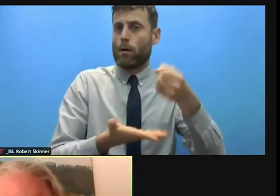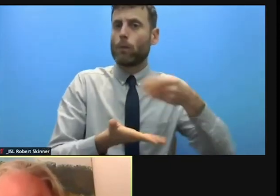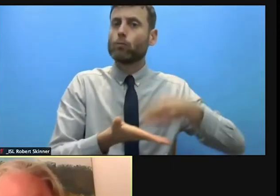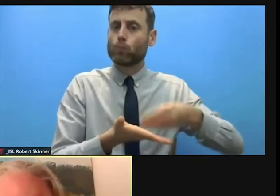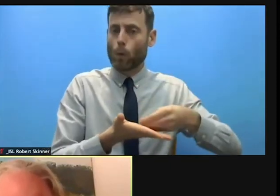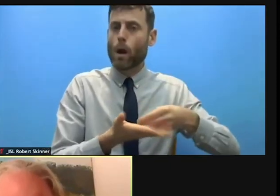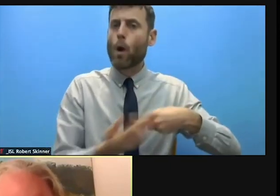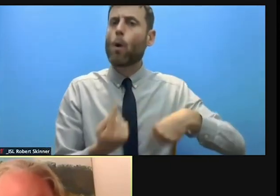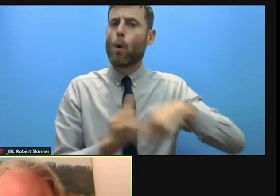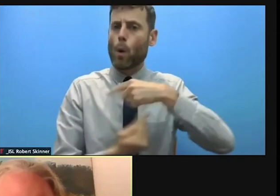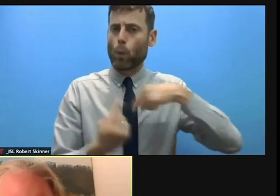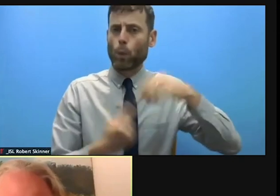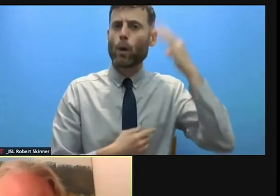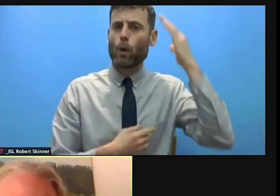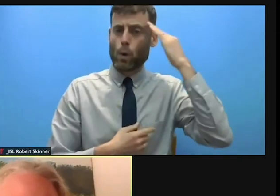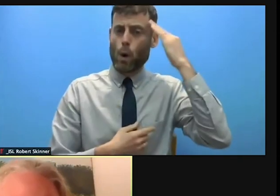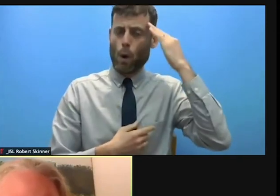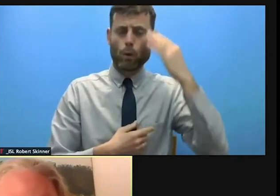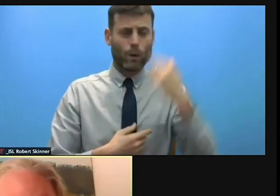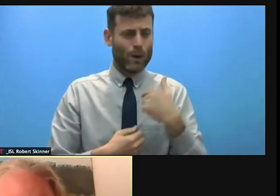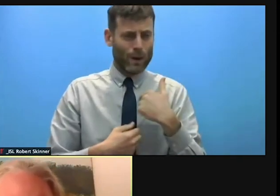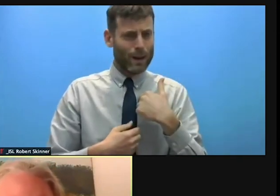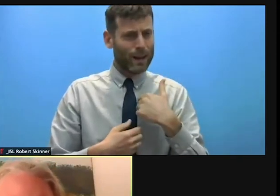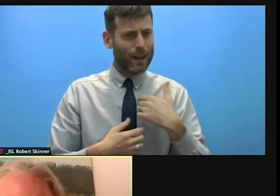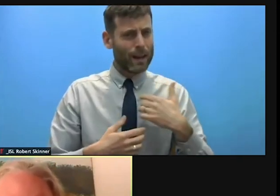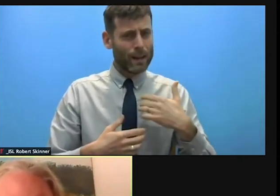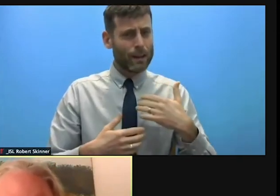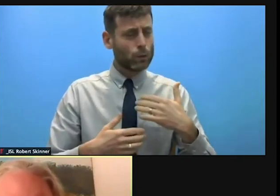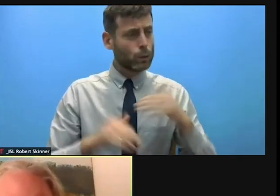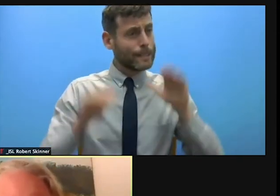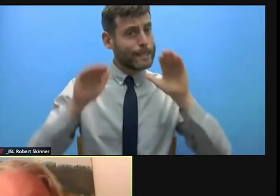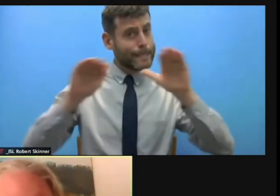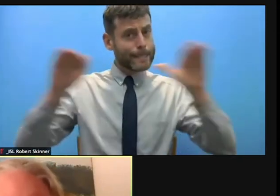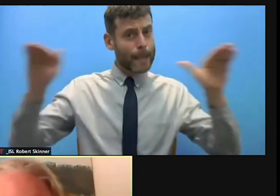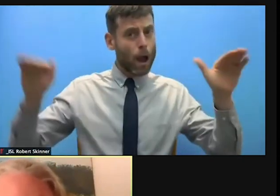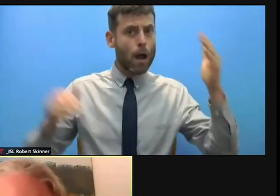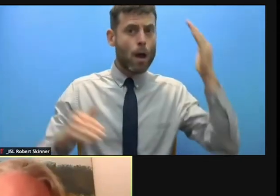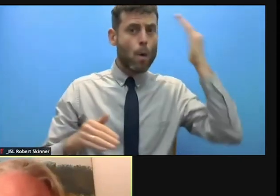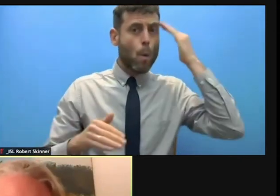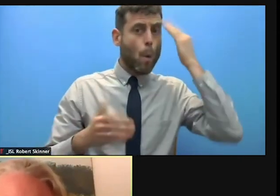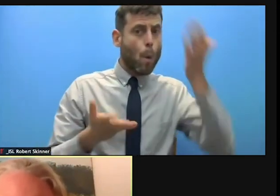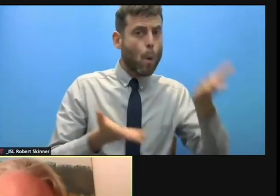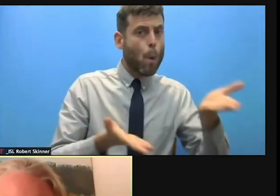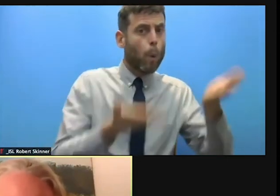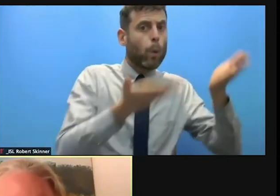important role here to play, both when it comes to supporting humanitarian actors in developing